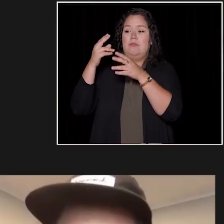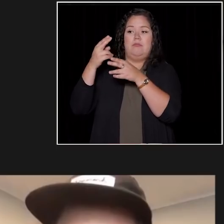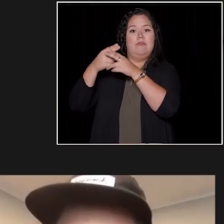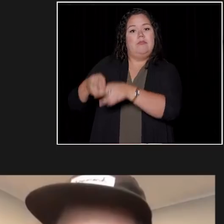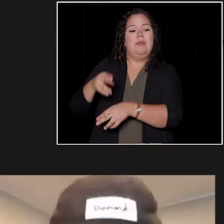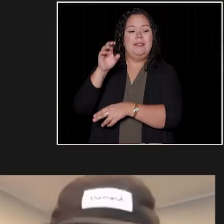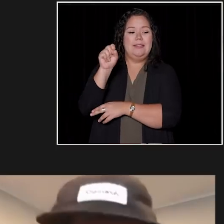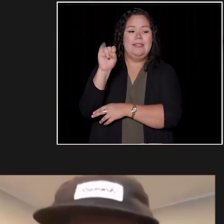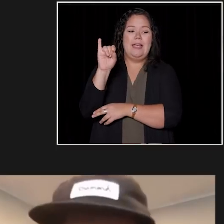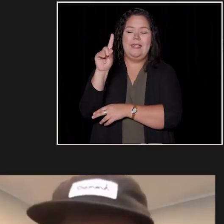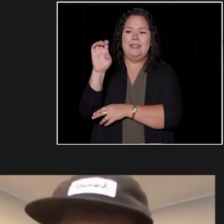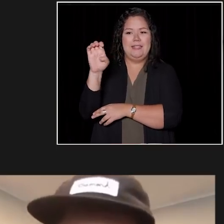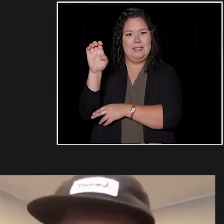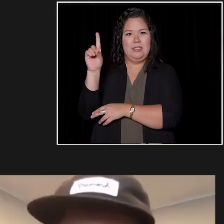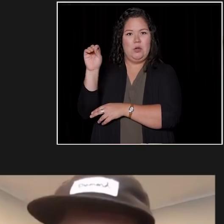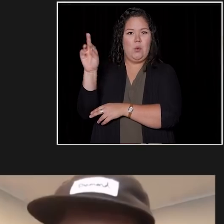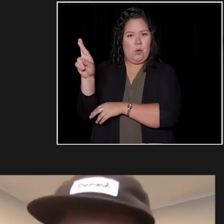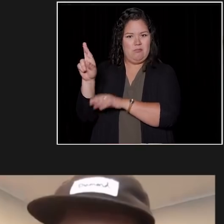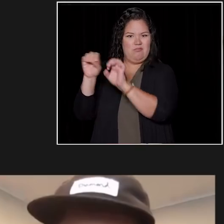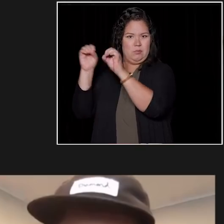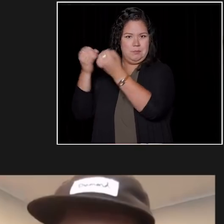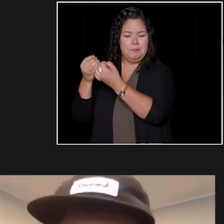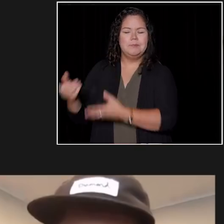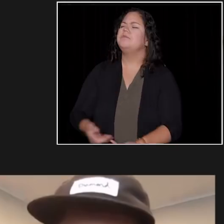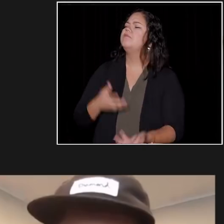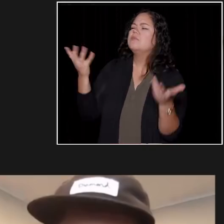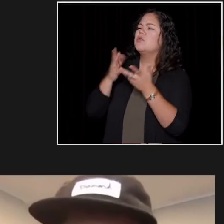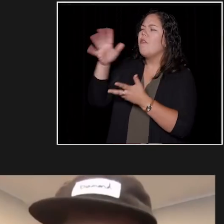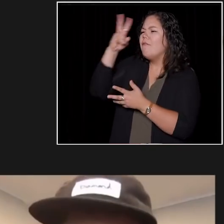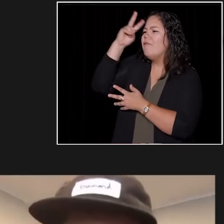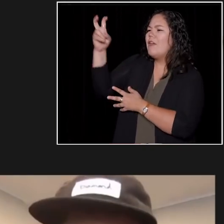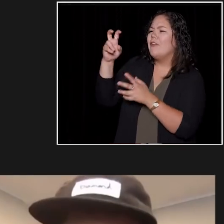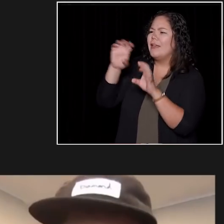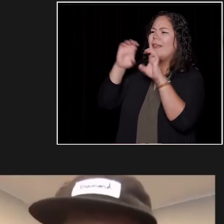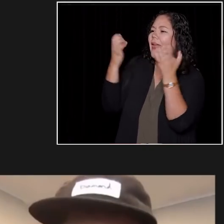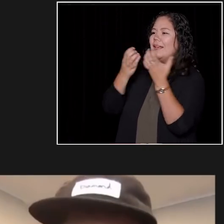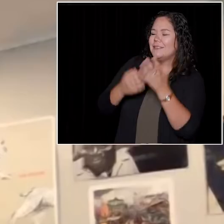What was your most impactful class at UBC? Sociology 250.